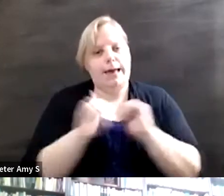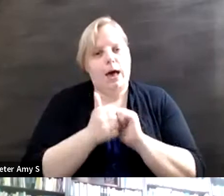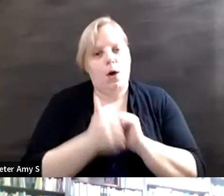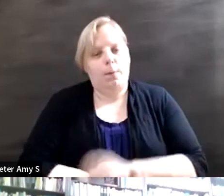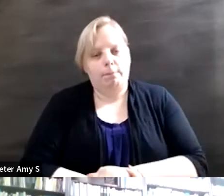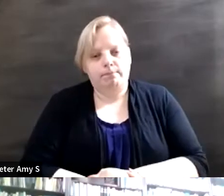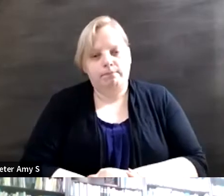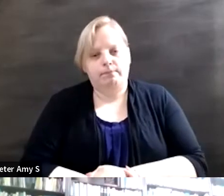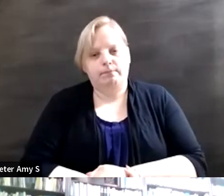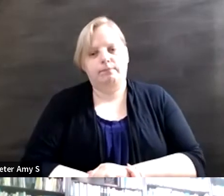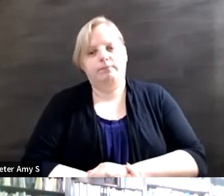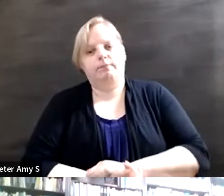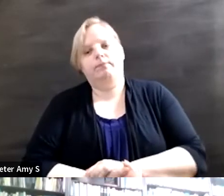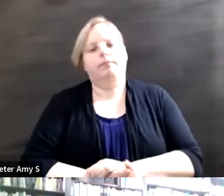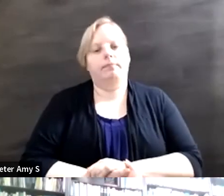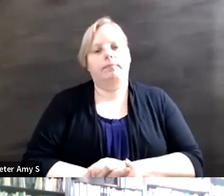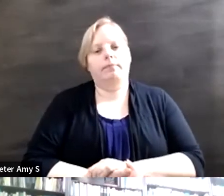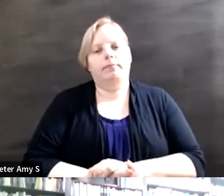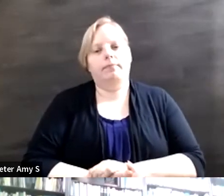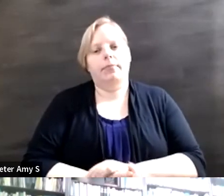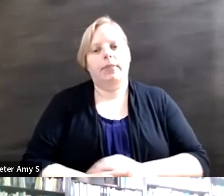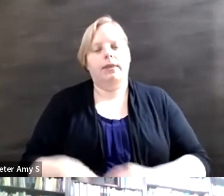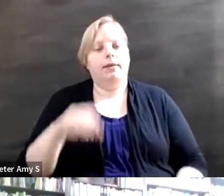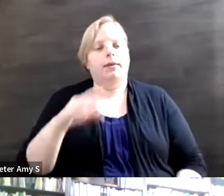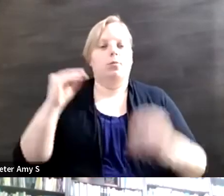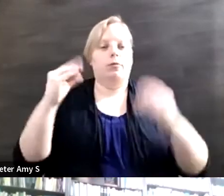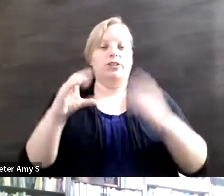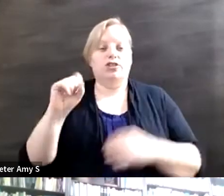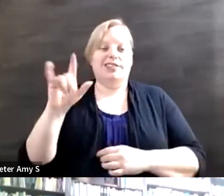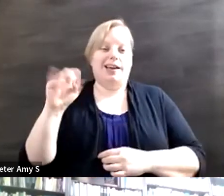Well some of us work with self-advocates around the world including here in the